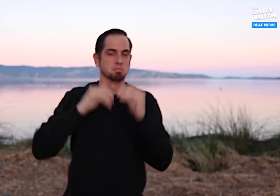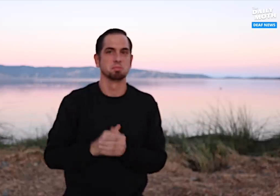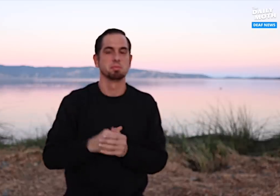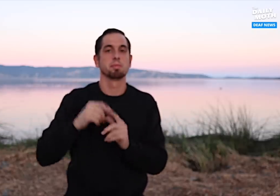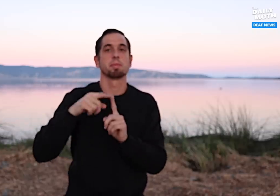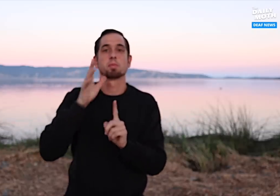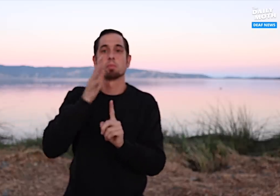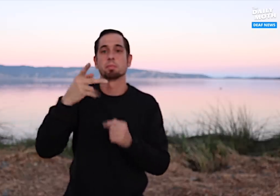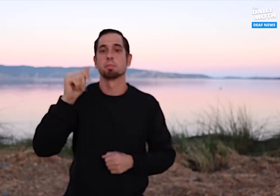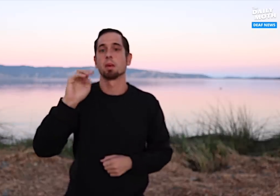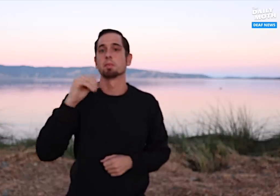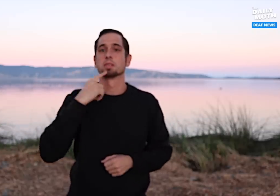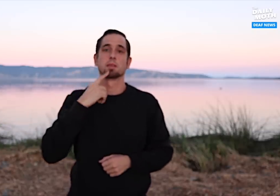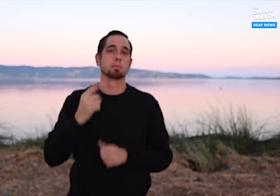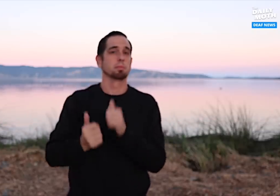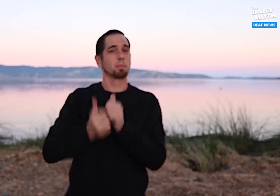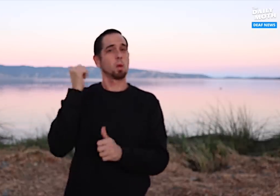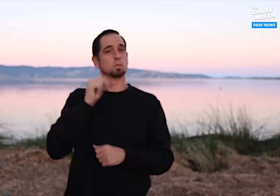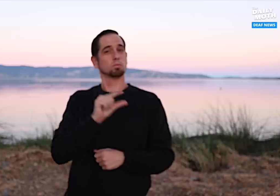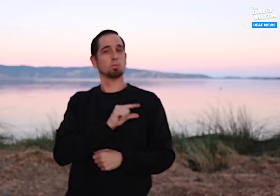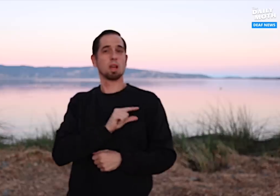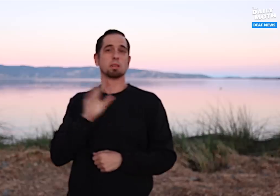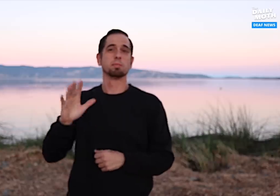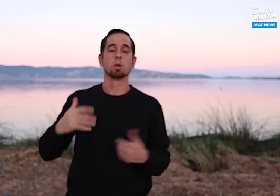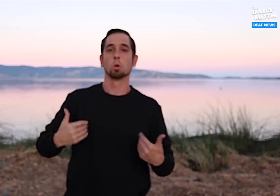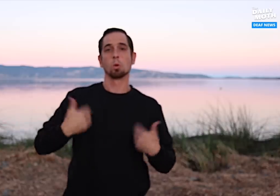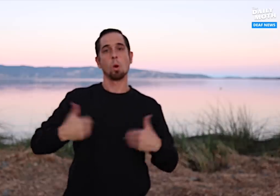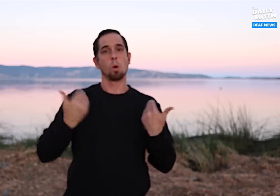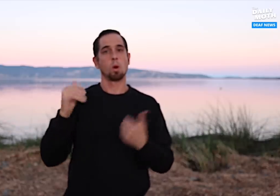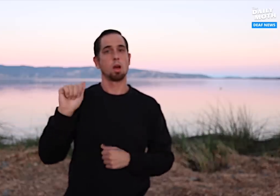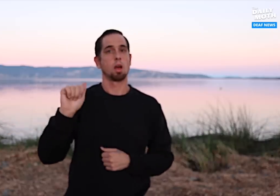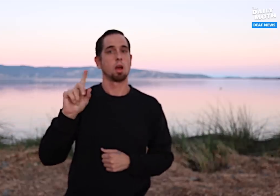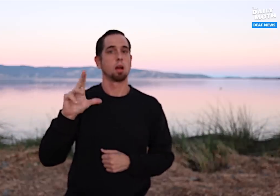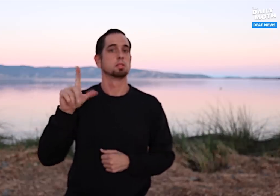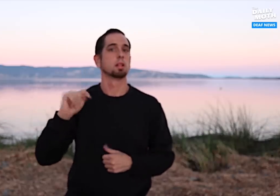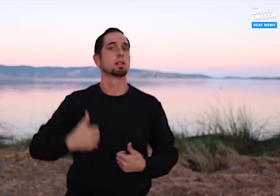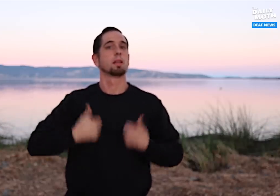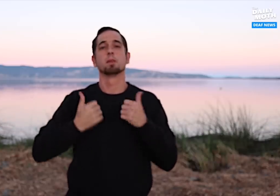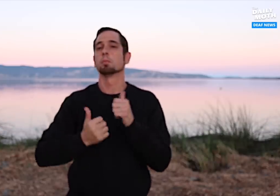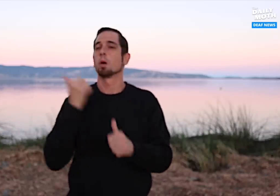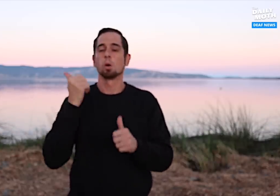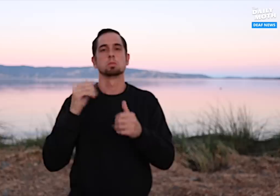Pam said that most of his young adult life had to do